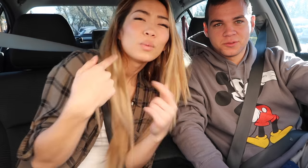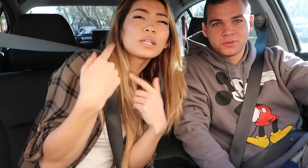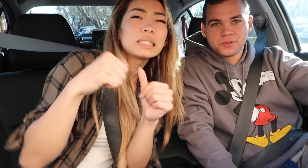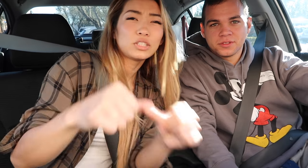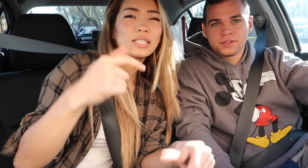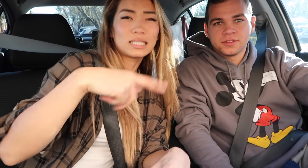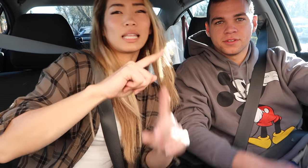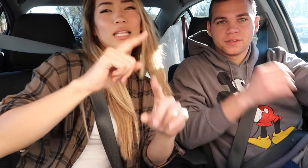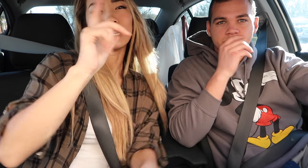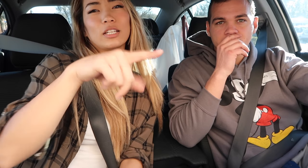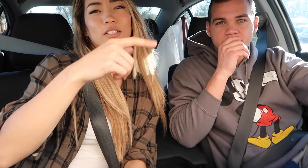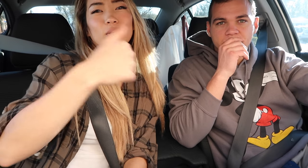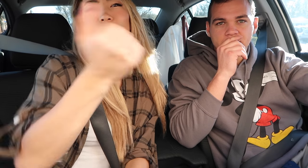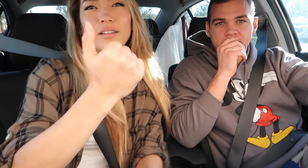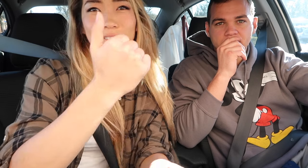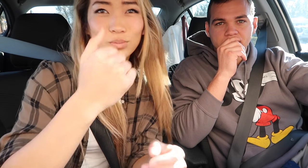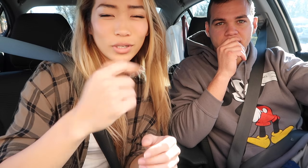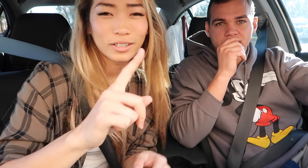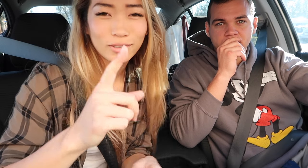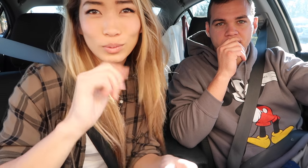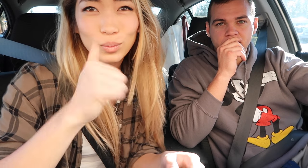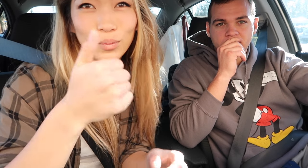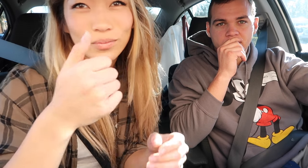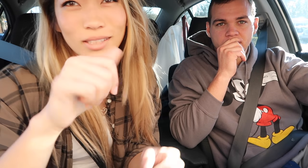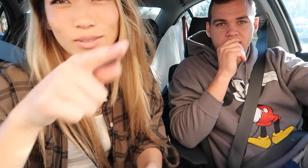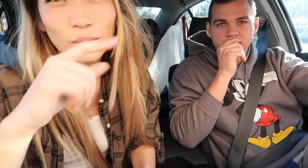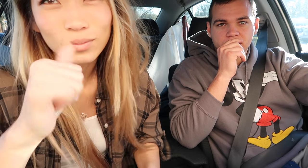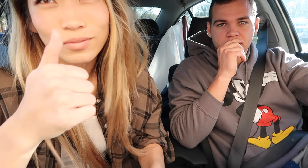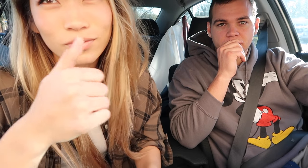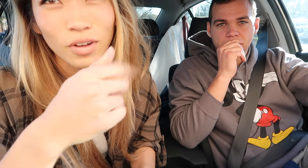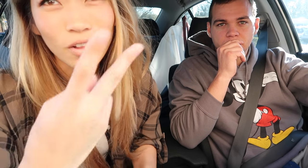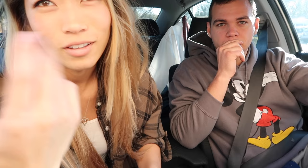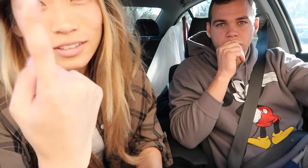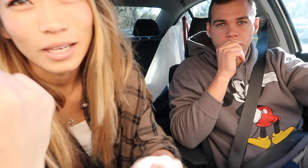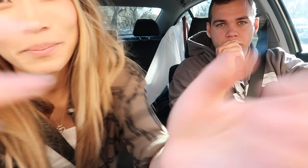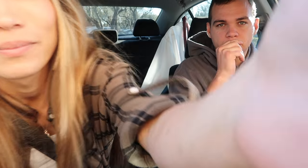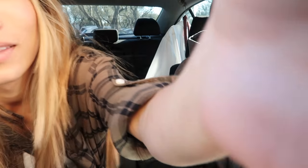We'll continue this later somewhere else Where this won't fall all the time